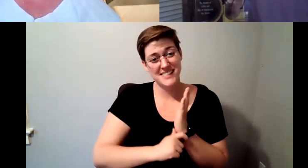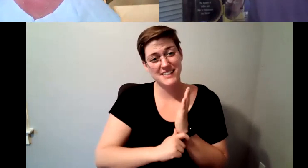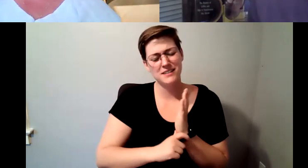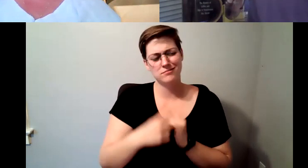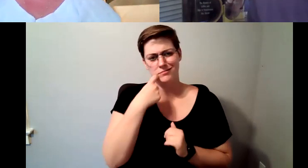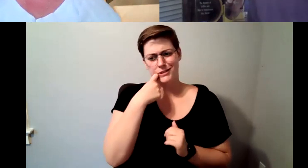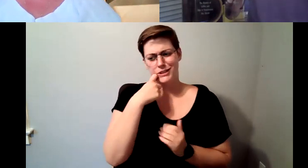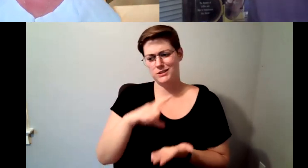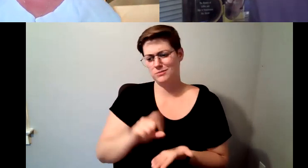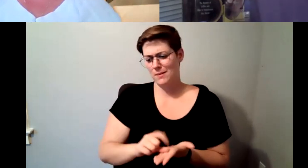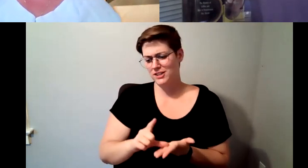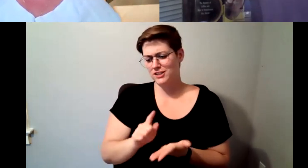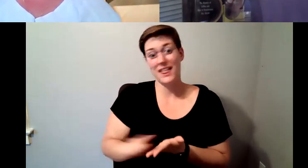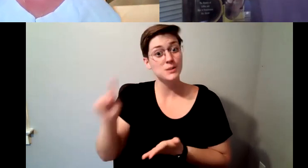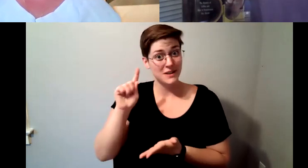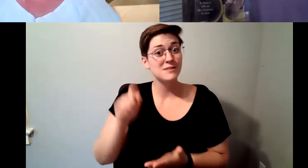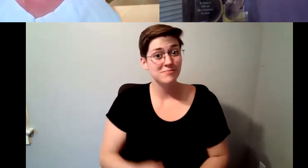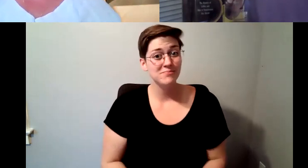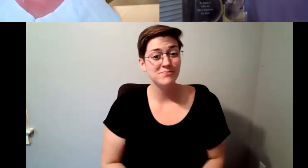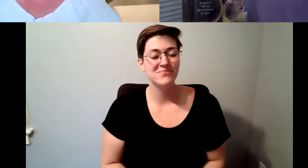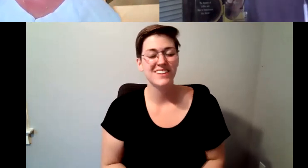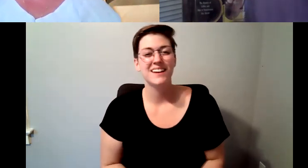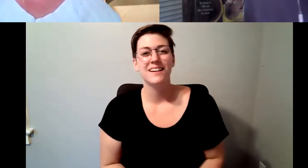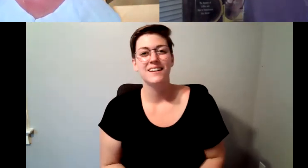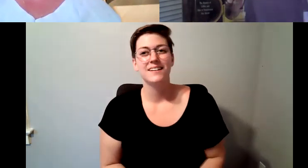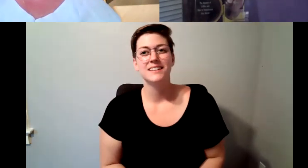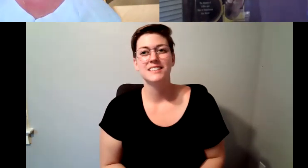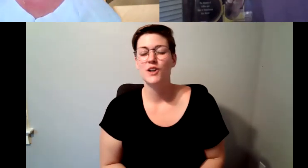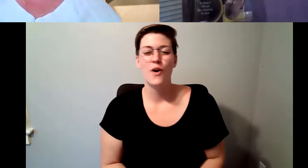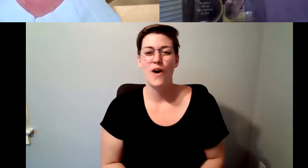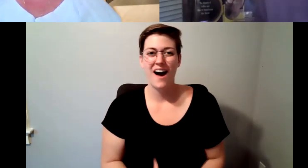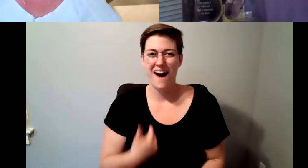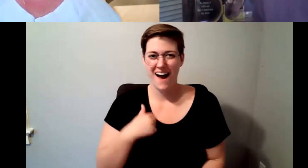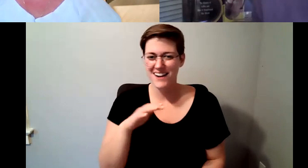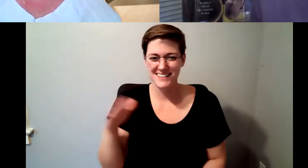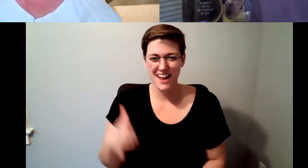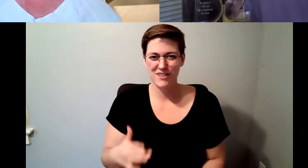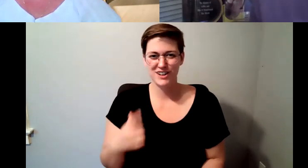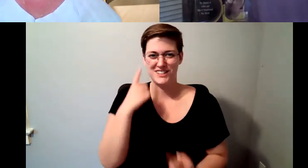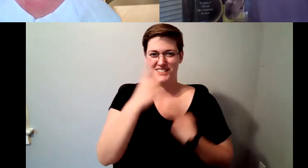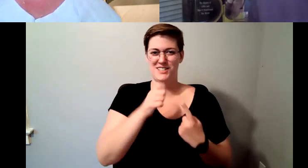D. Major Cohen: Last week, so I never fancied myself a writer and I'm more of a coffee brewer